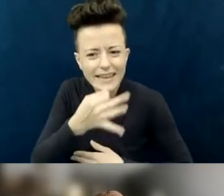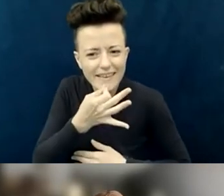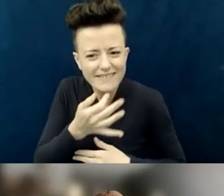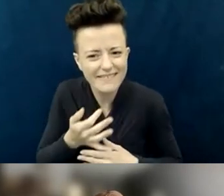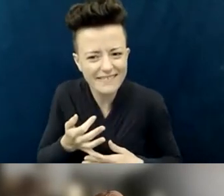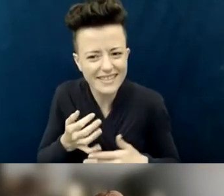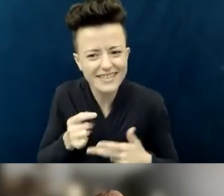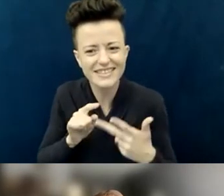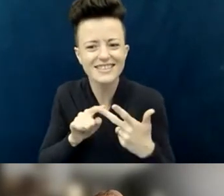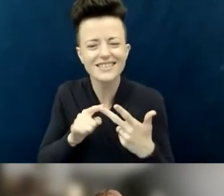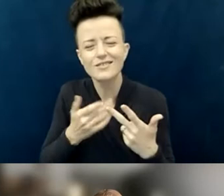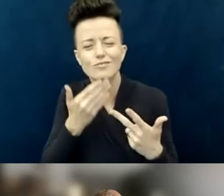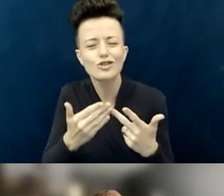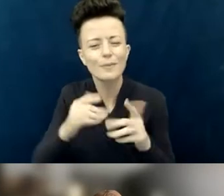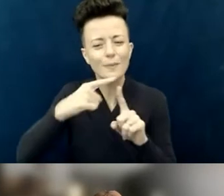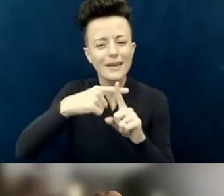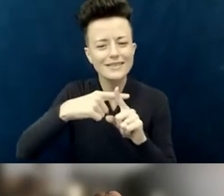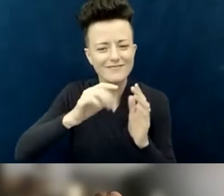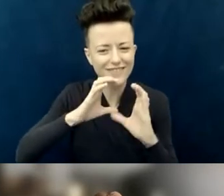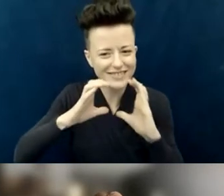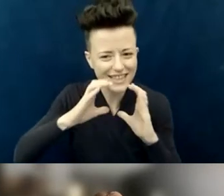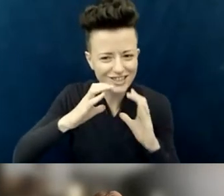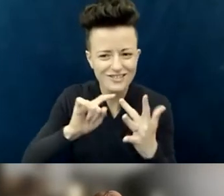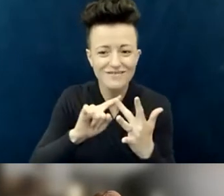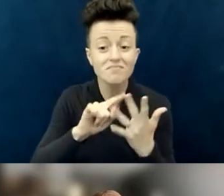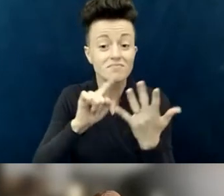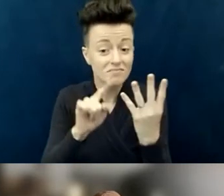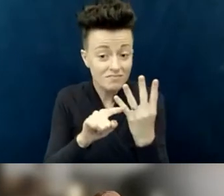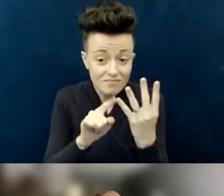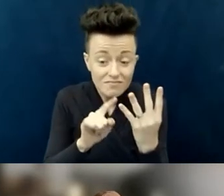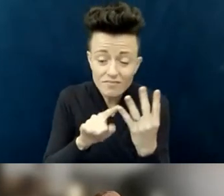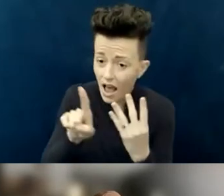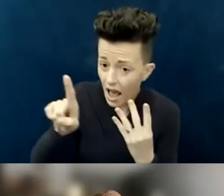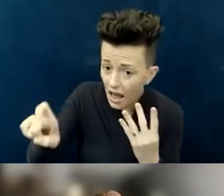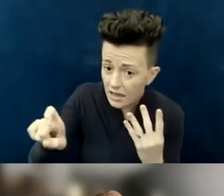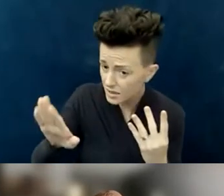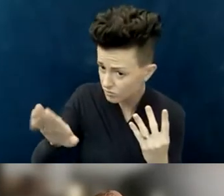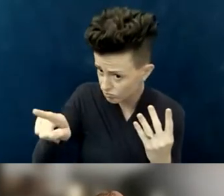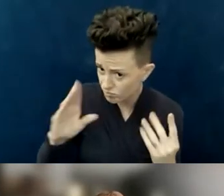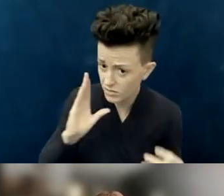in a positive way. And then ask the flip side of that: "Are there any challenges that it would be helpful